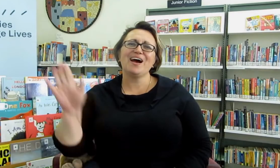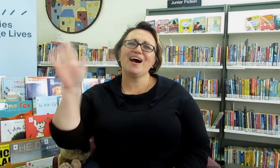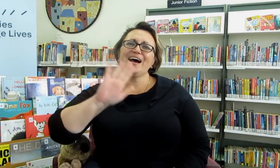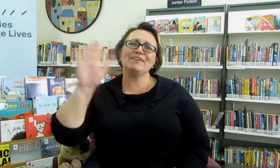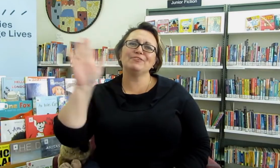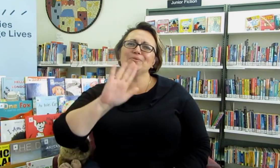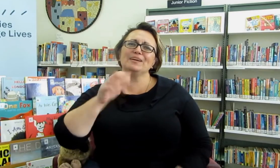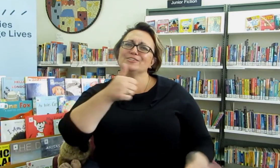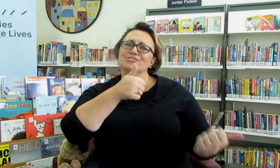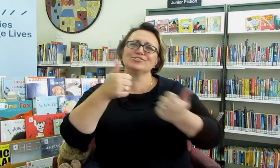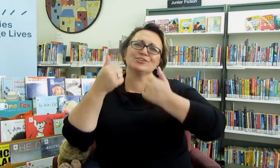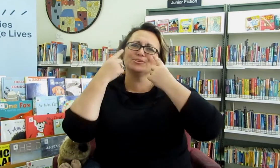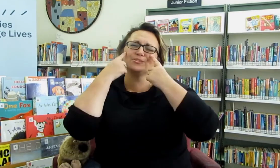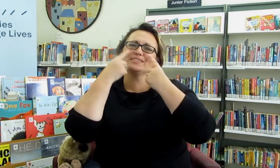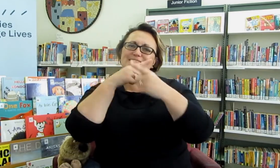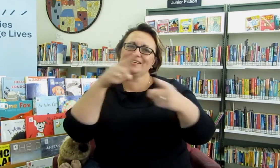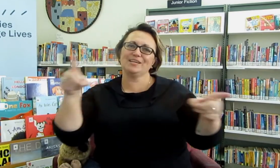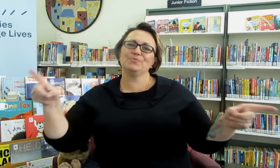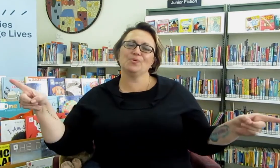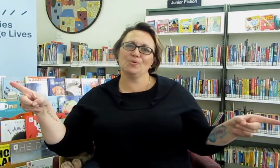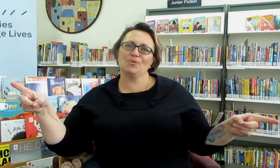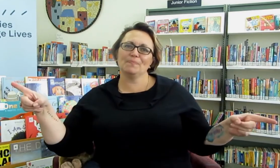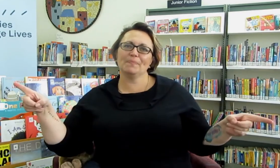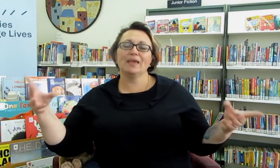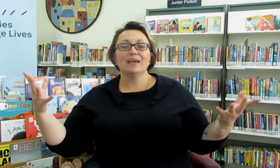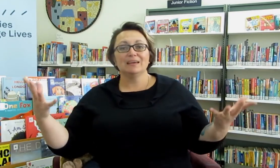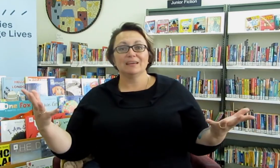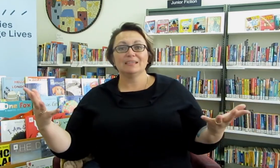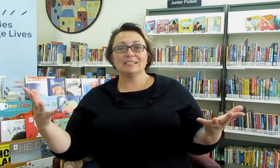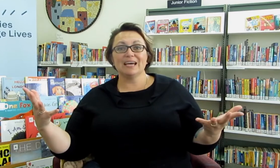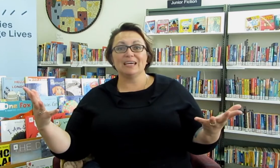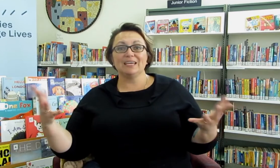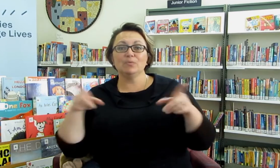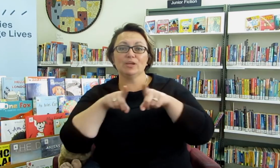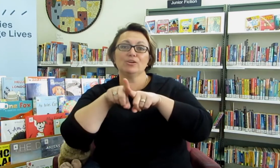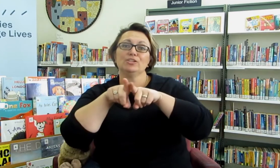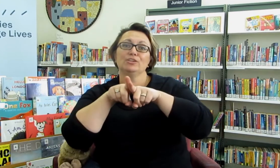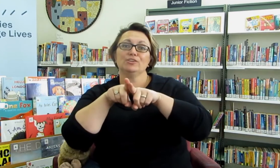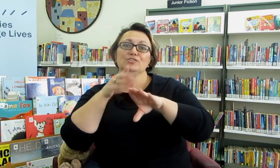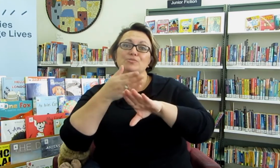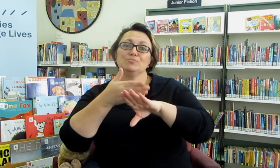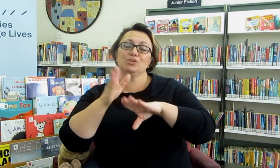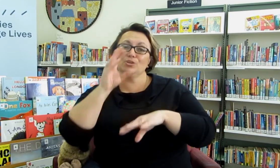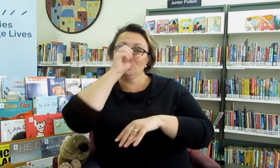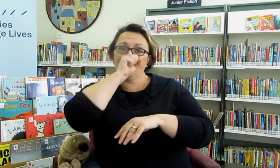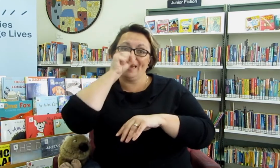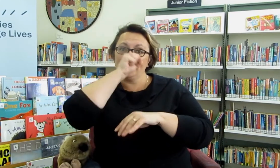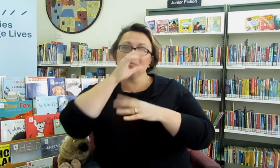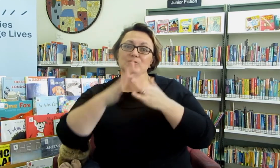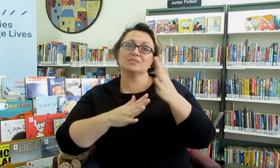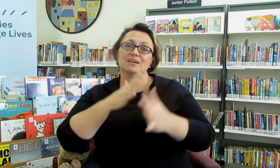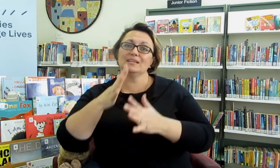Hi everyone, it's so good to see you all. Today we're going to learn some new animal signs